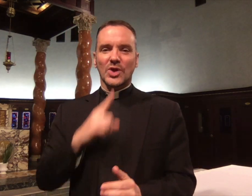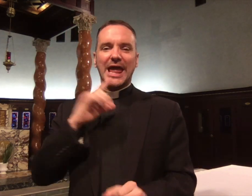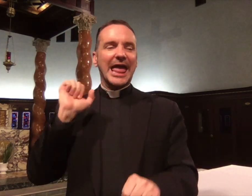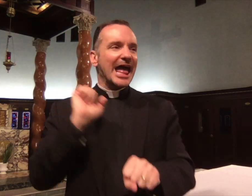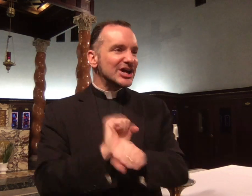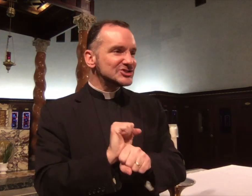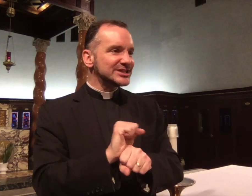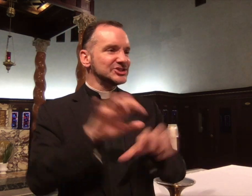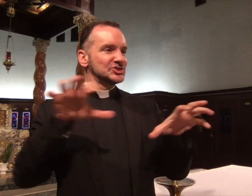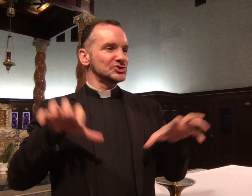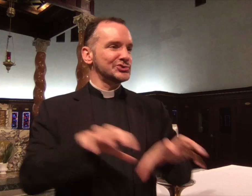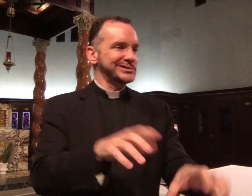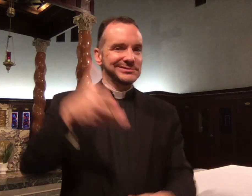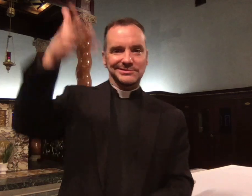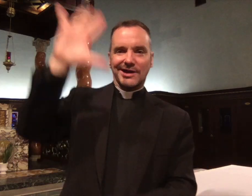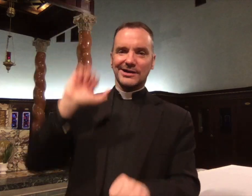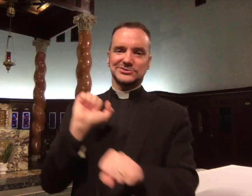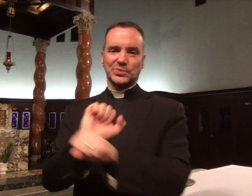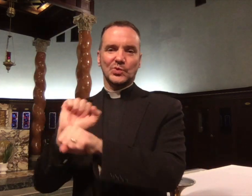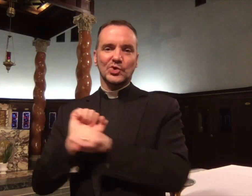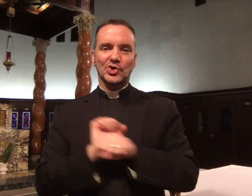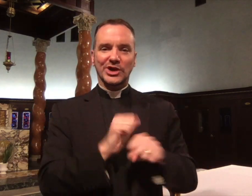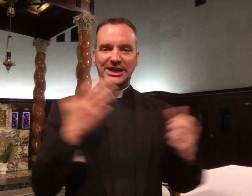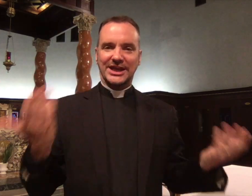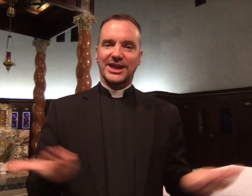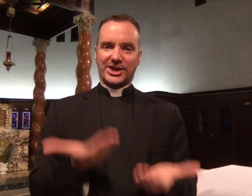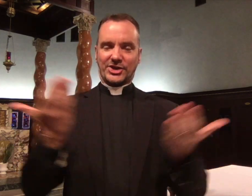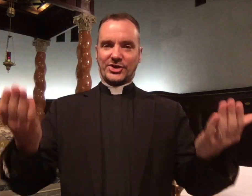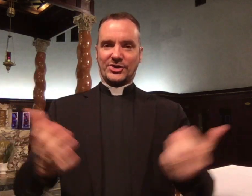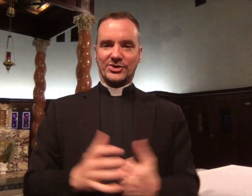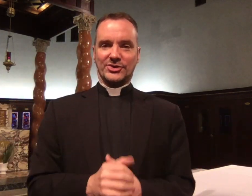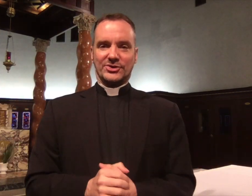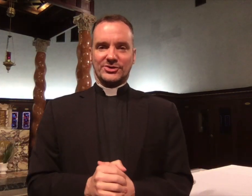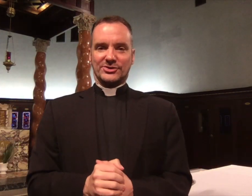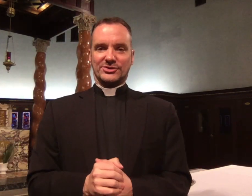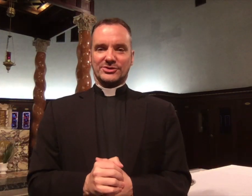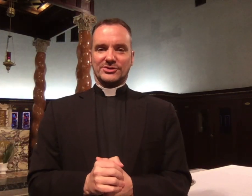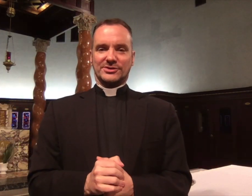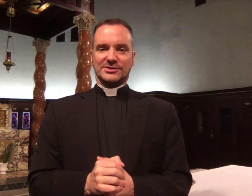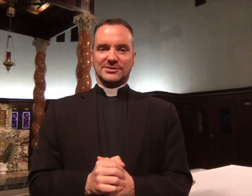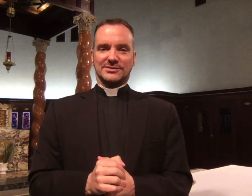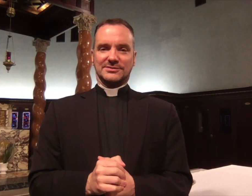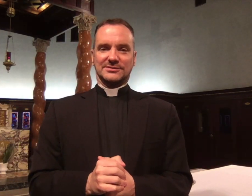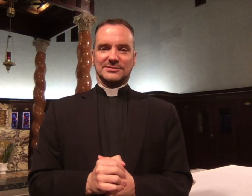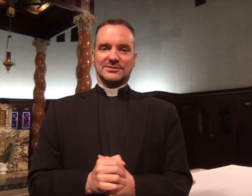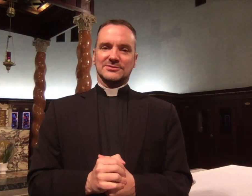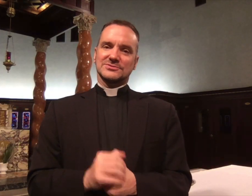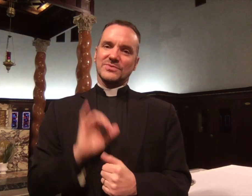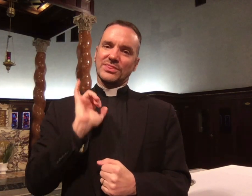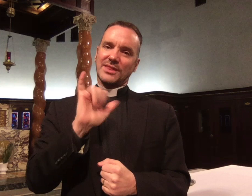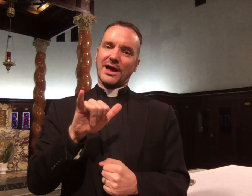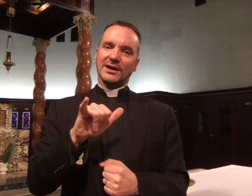We are actually doing God's work here